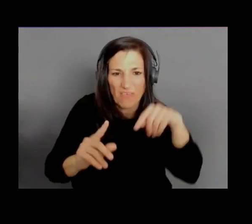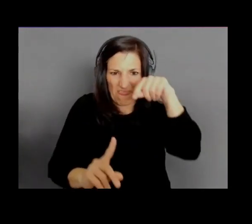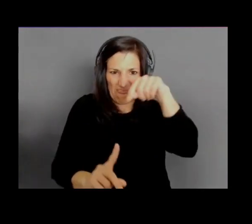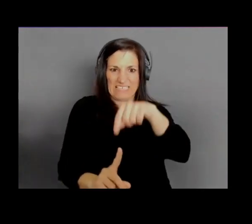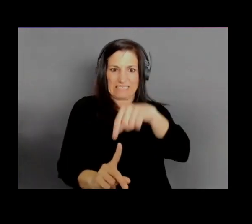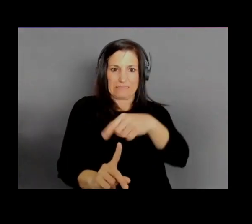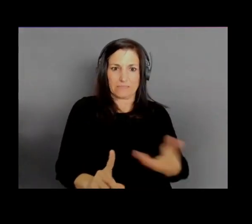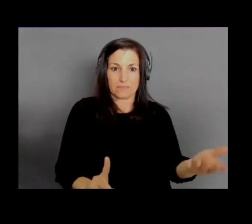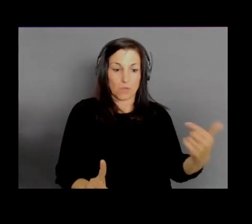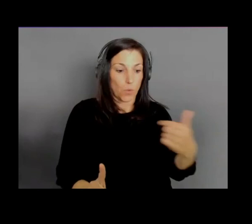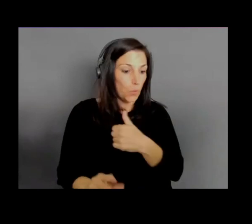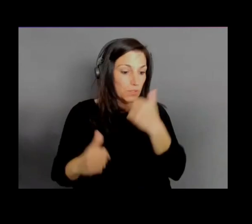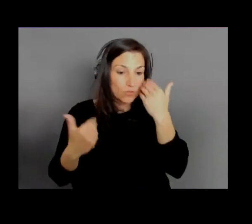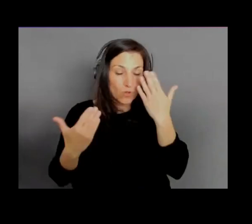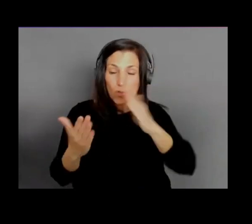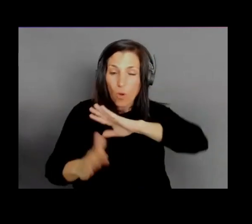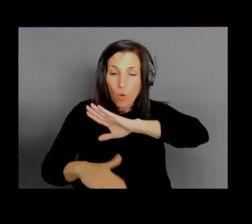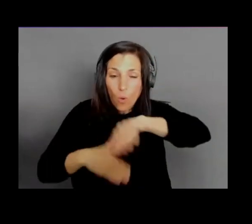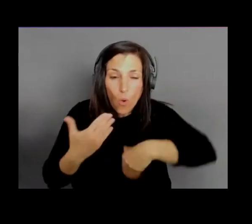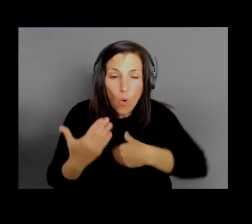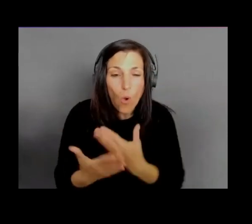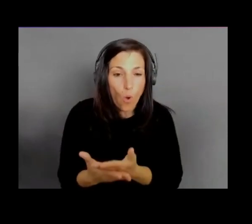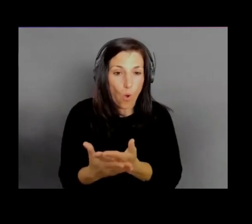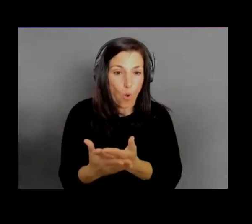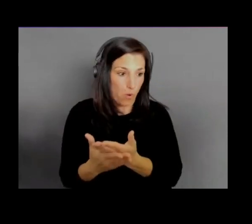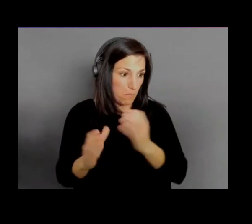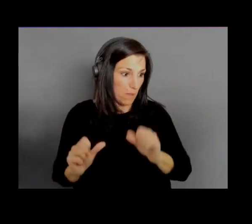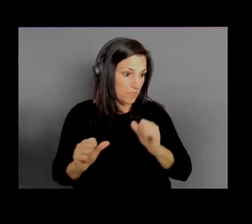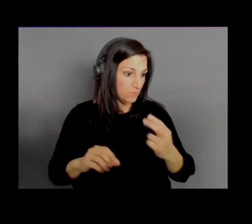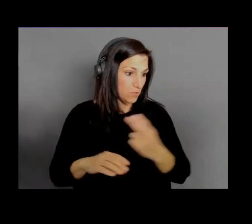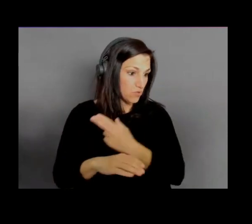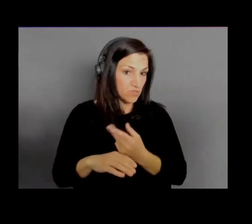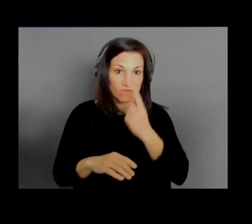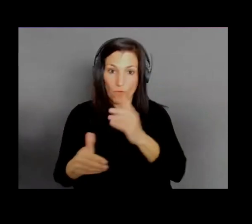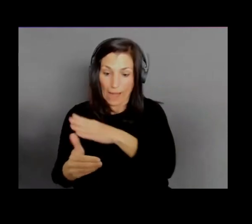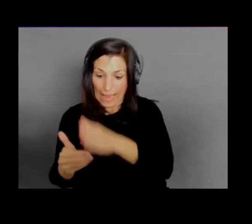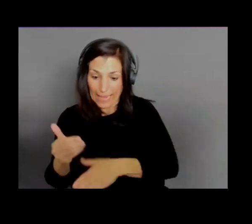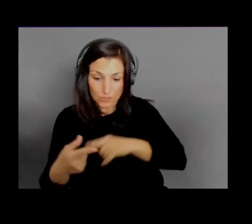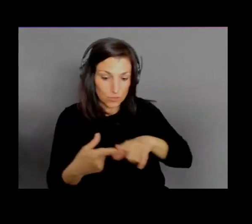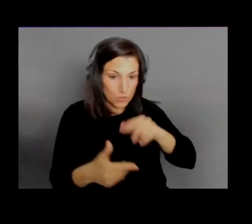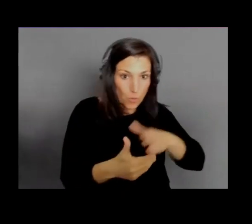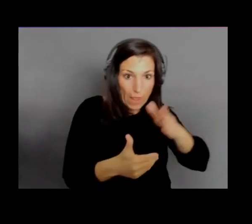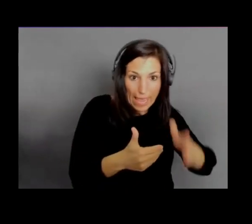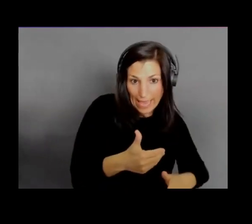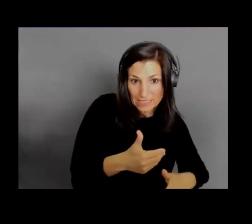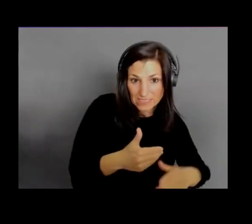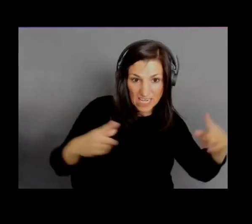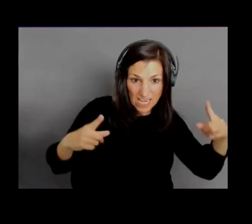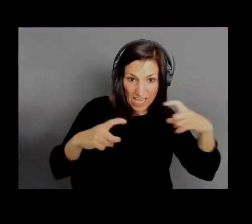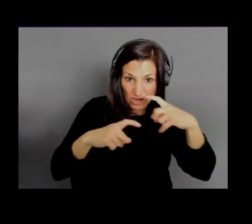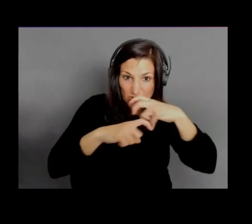for end=to=end encryption in the enterprise. We wanna give the enterprise the ability to build the things that matter most to them,